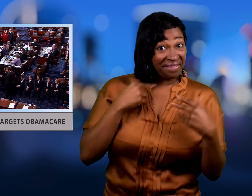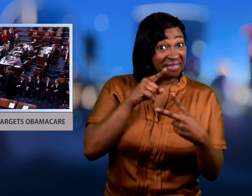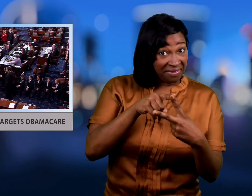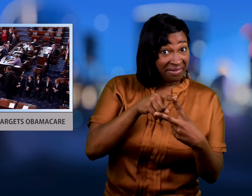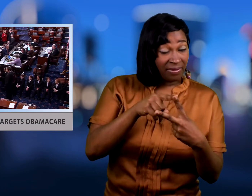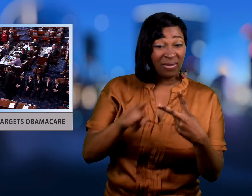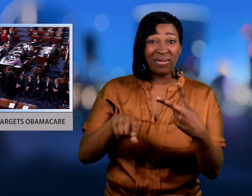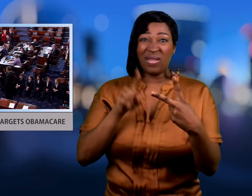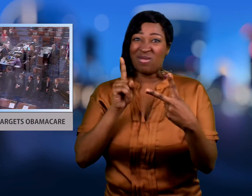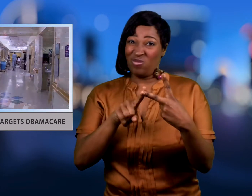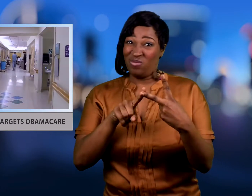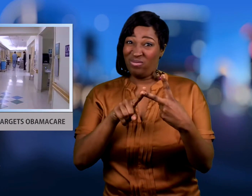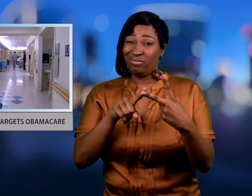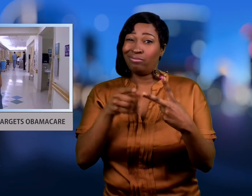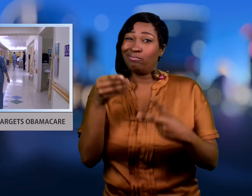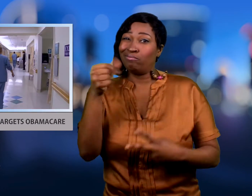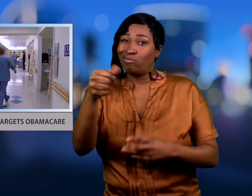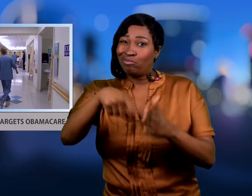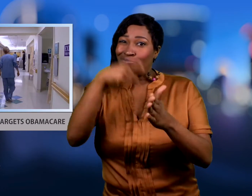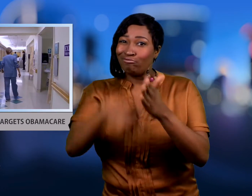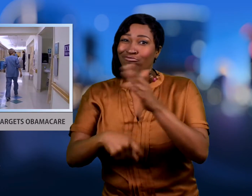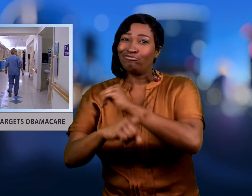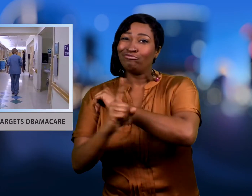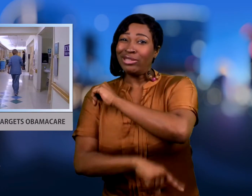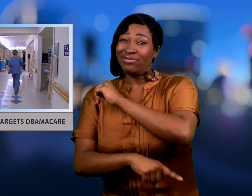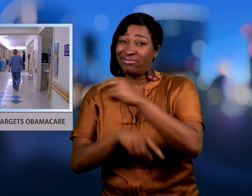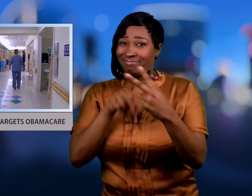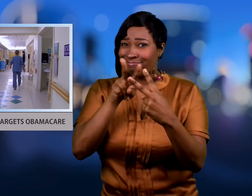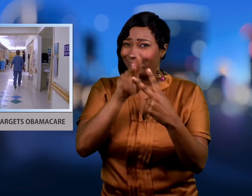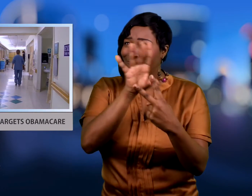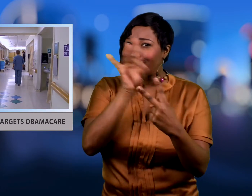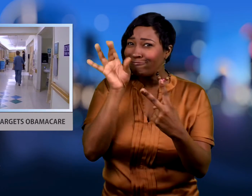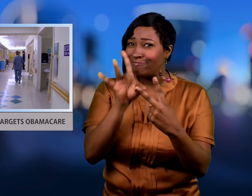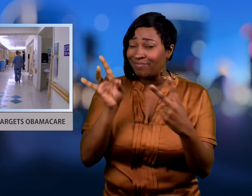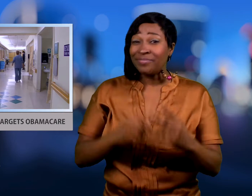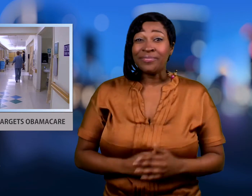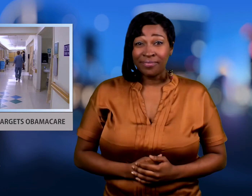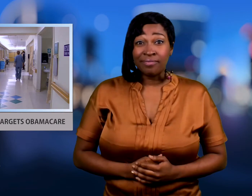or pay a penalty.